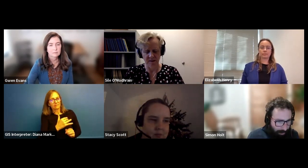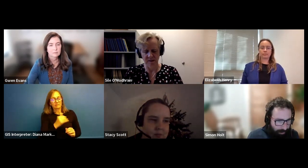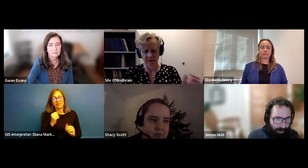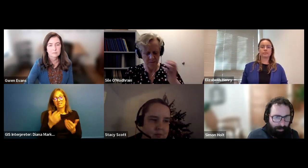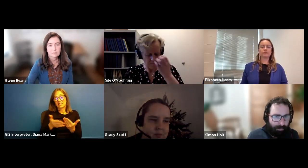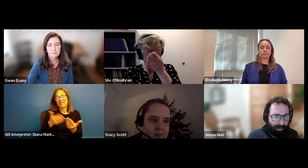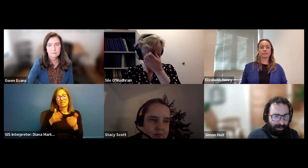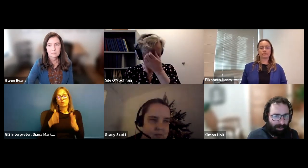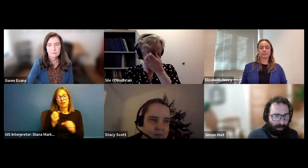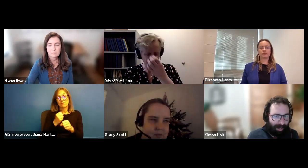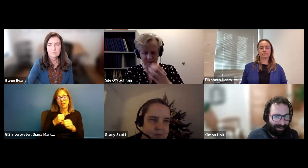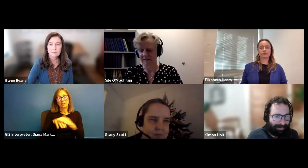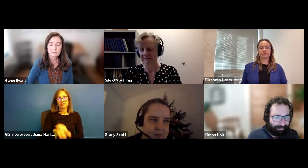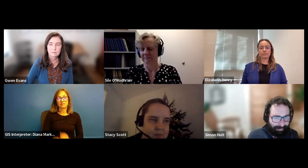Simon Holt: so building on that.